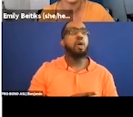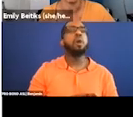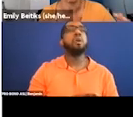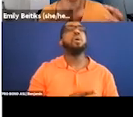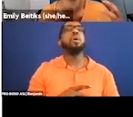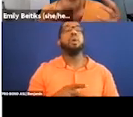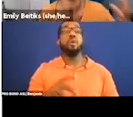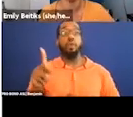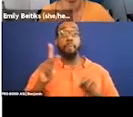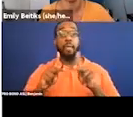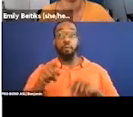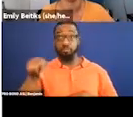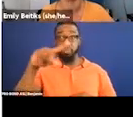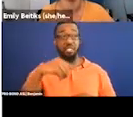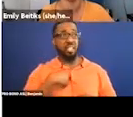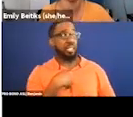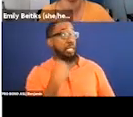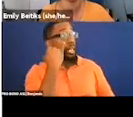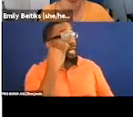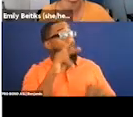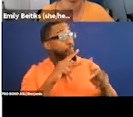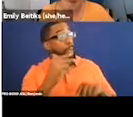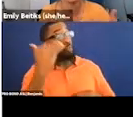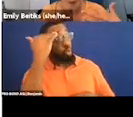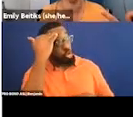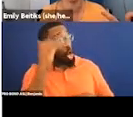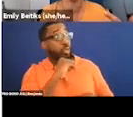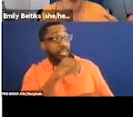would just let us know that their festival isn't accessible, that would make us feel so much better